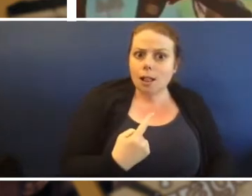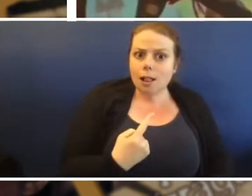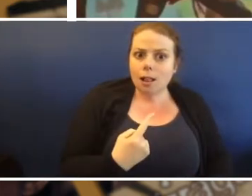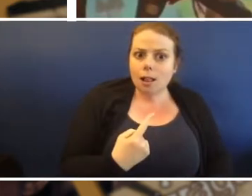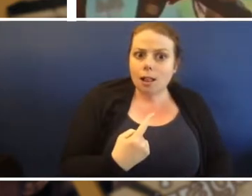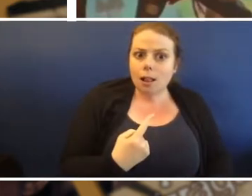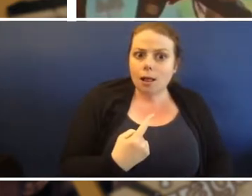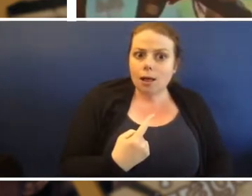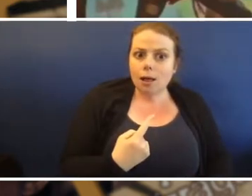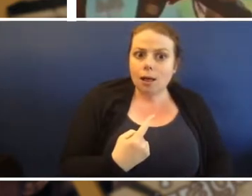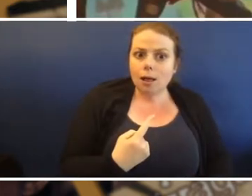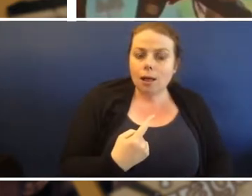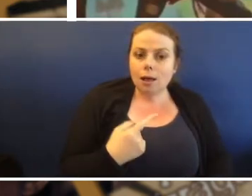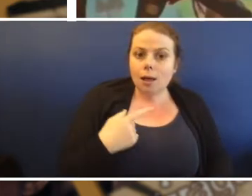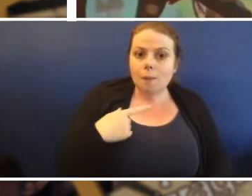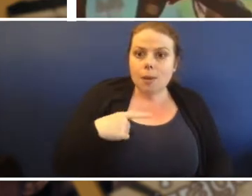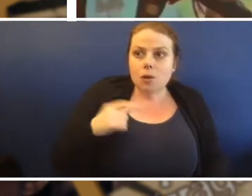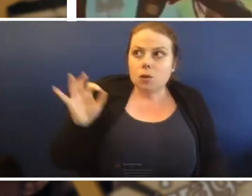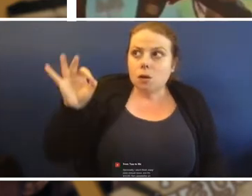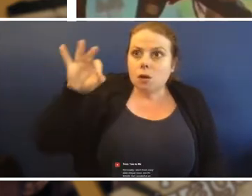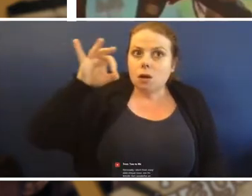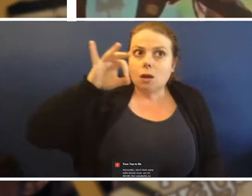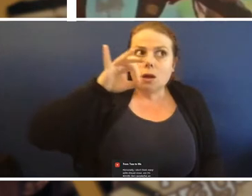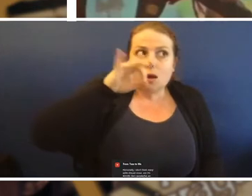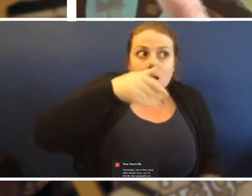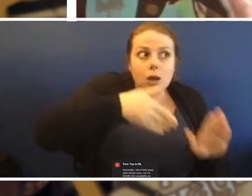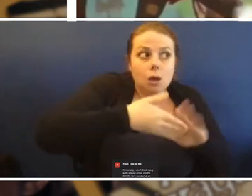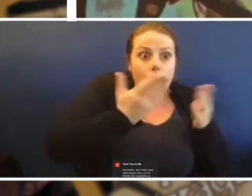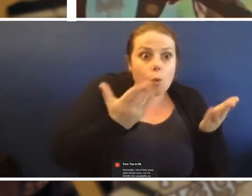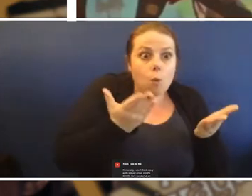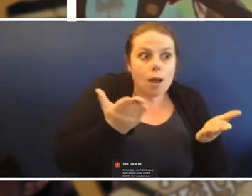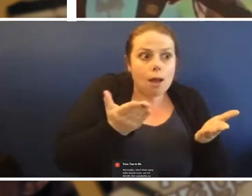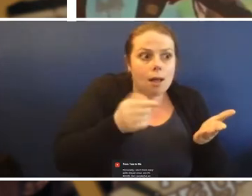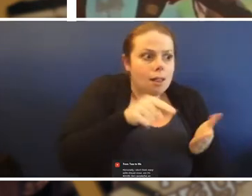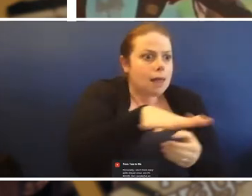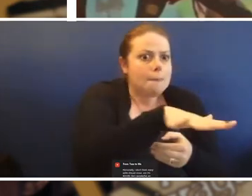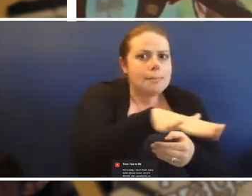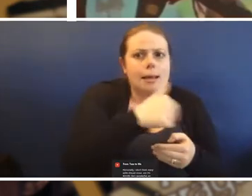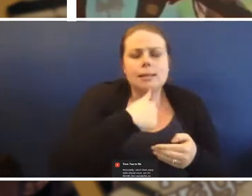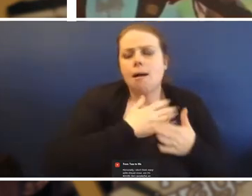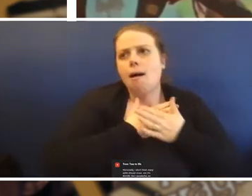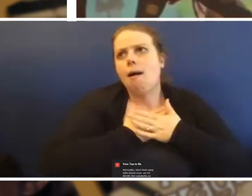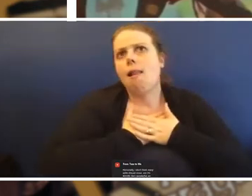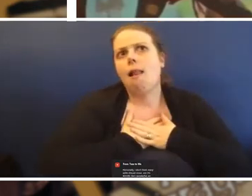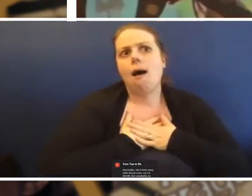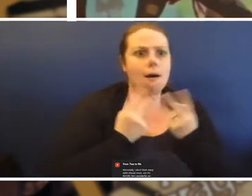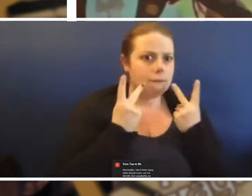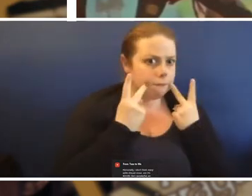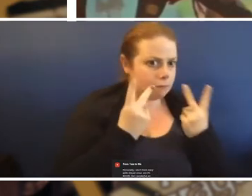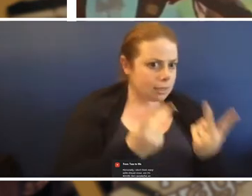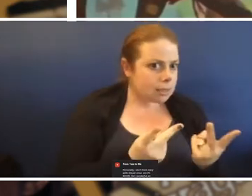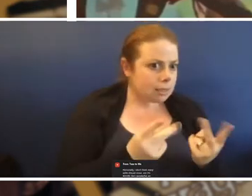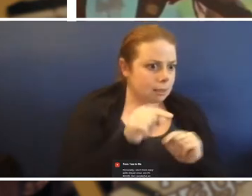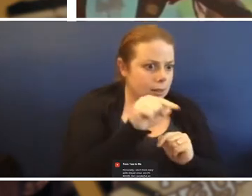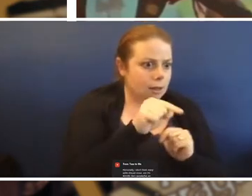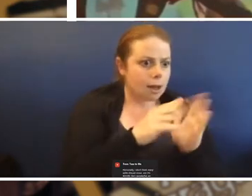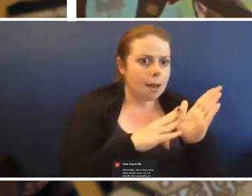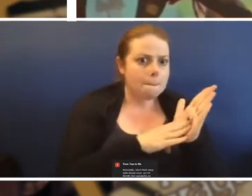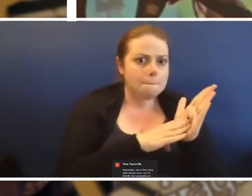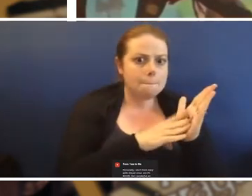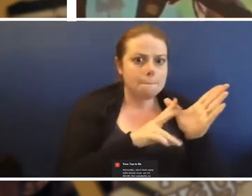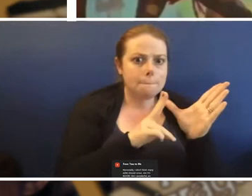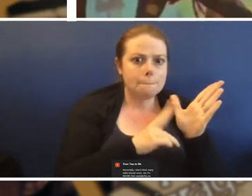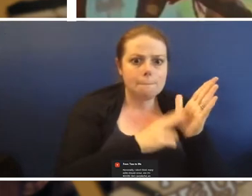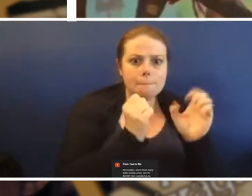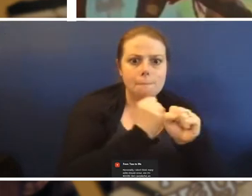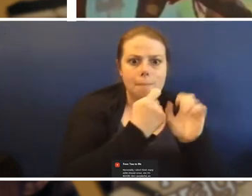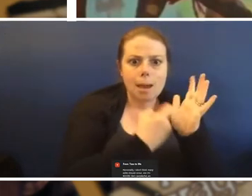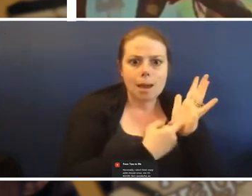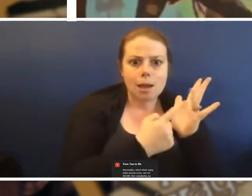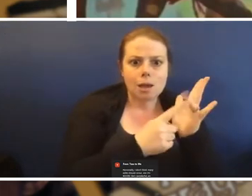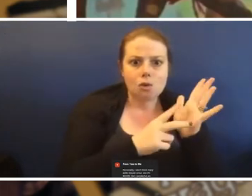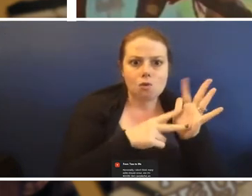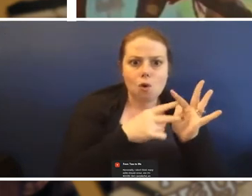because they are going to the place that I love to go to, the mangroves